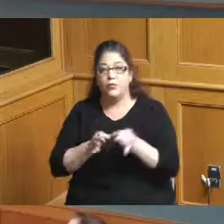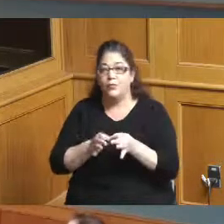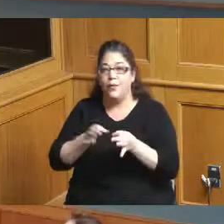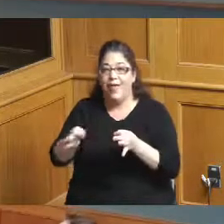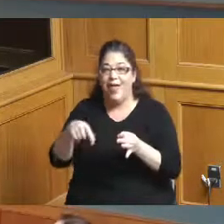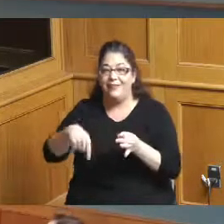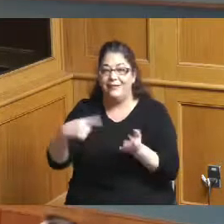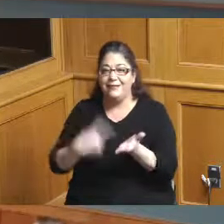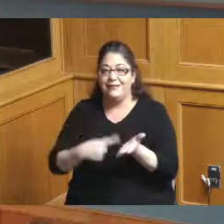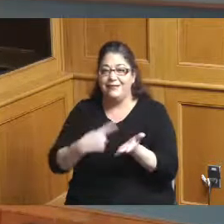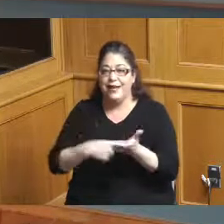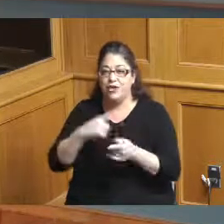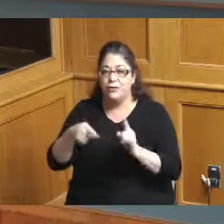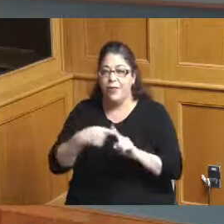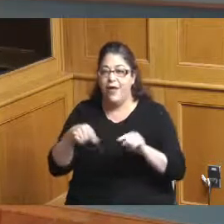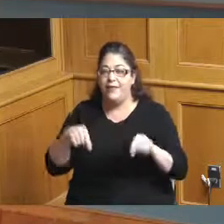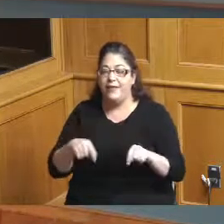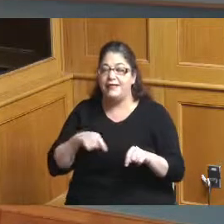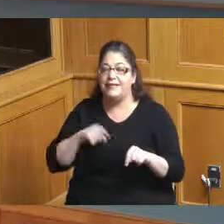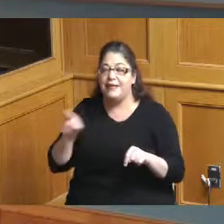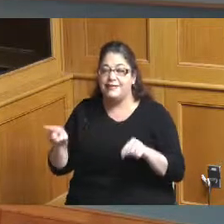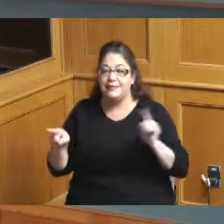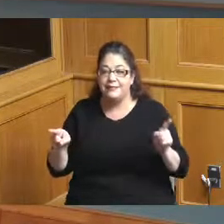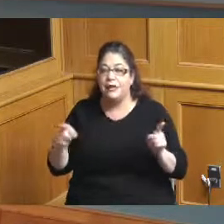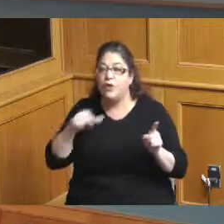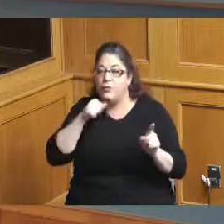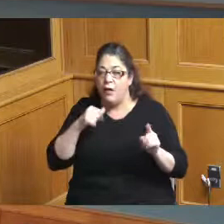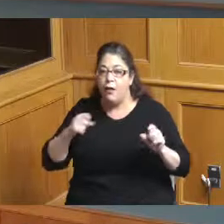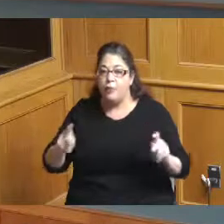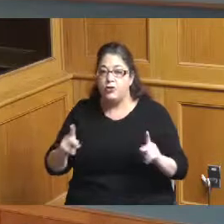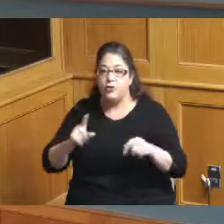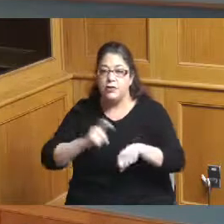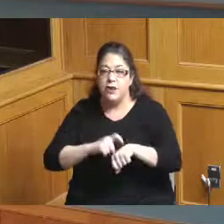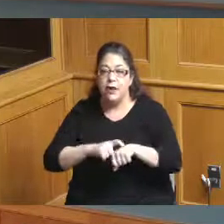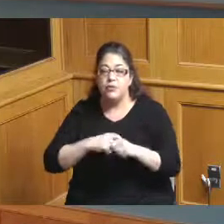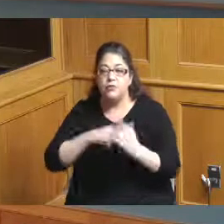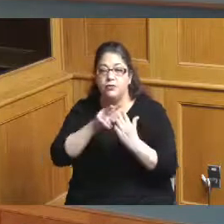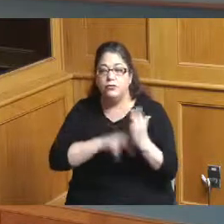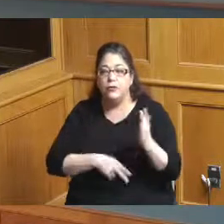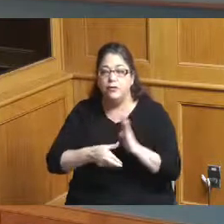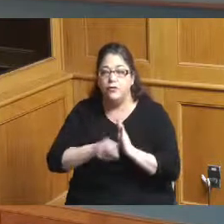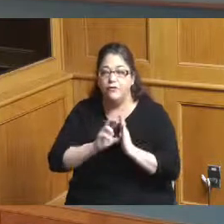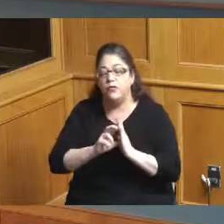of the resolution since my colleagues have not had adequate time to review the resolution we